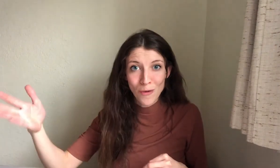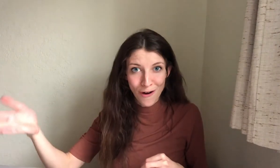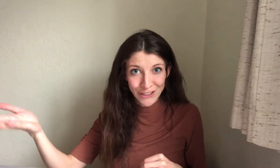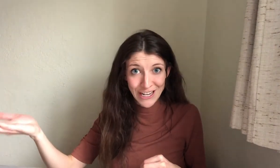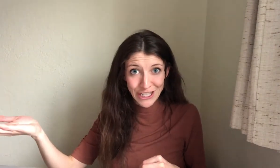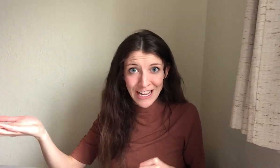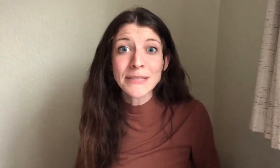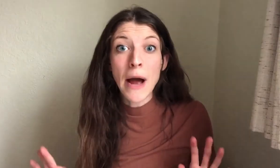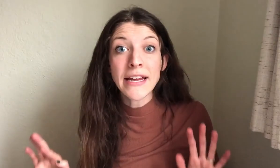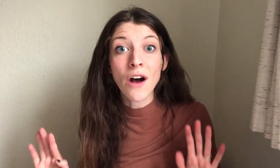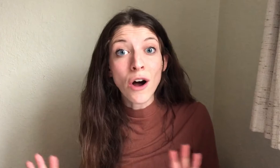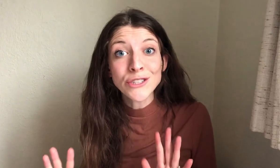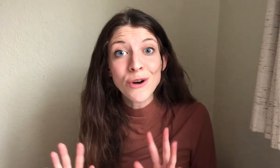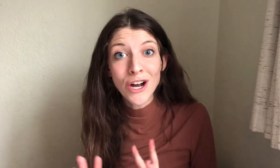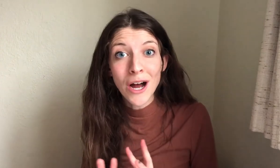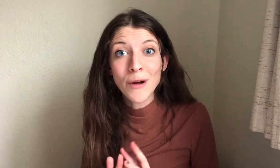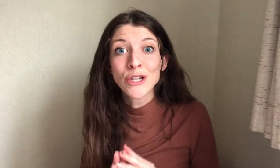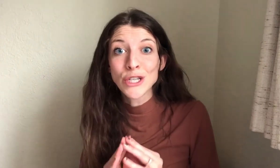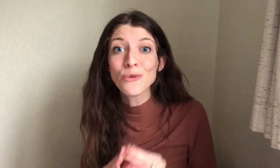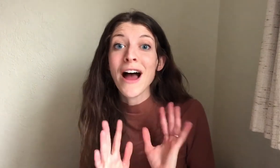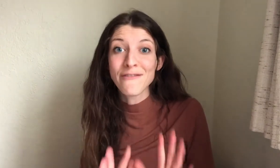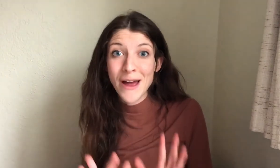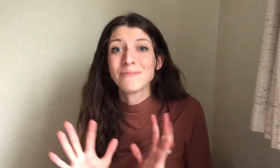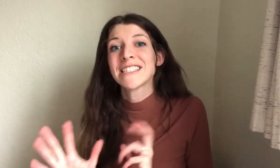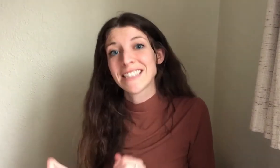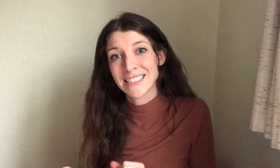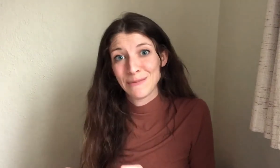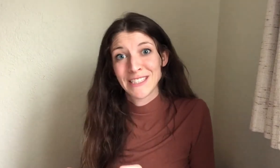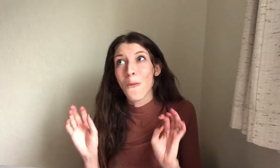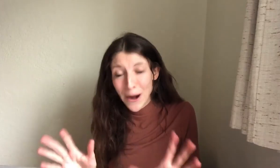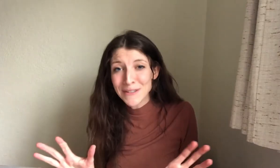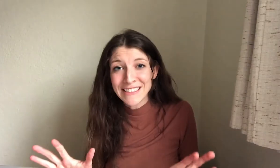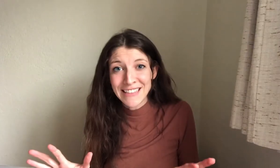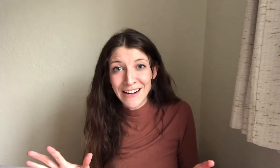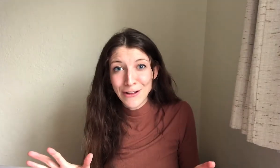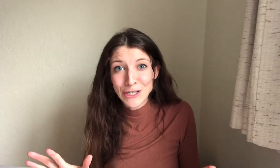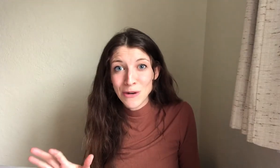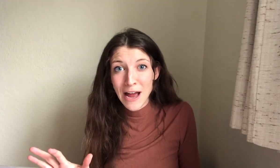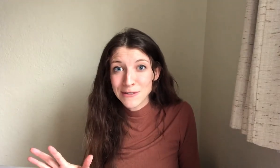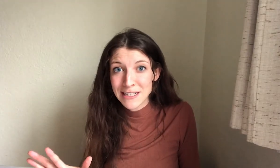conversation. This mic can also hook up to FM systems, where was this technology when I was in